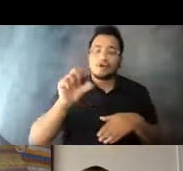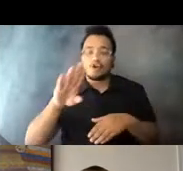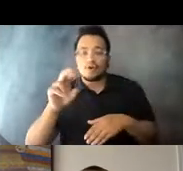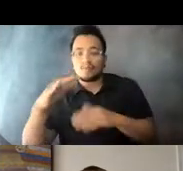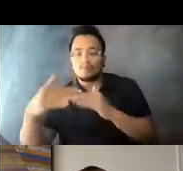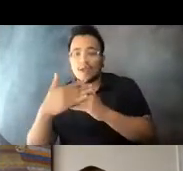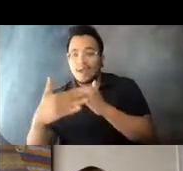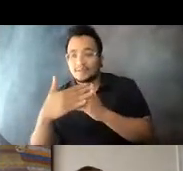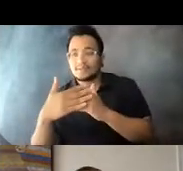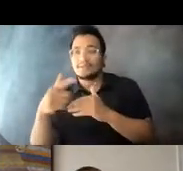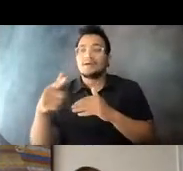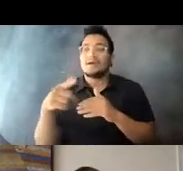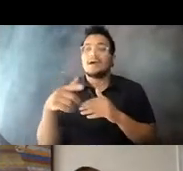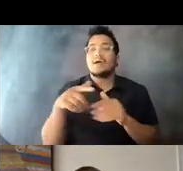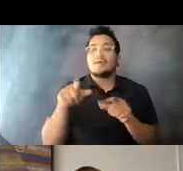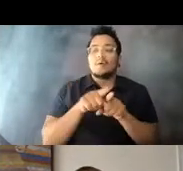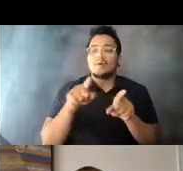in partnership with shared mobility 15:08:33 companies.